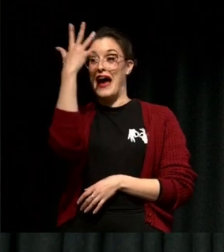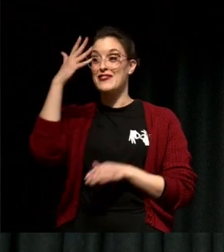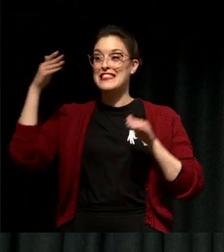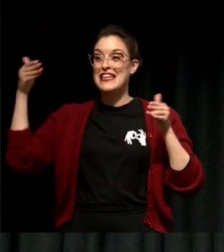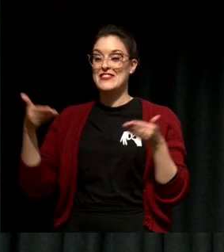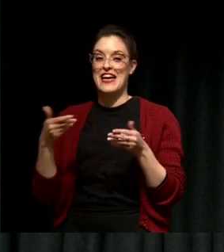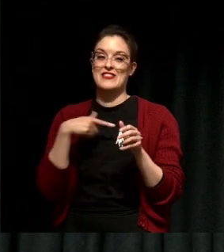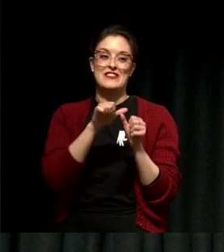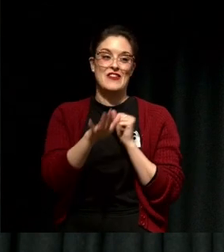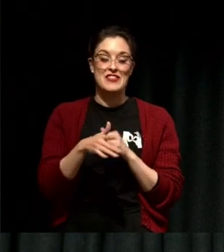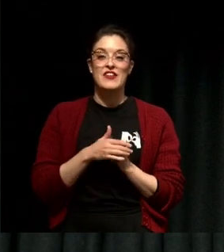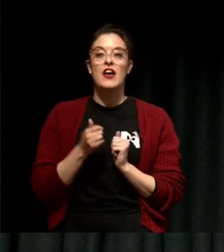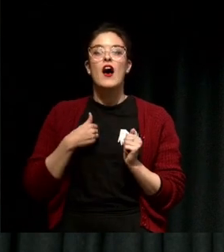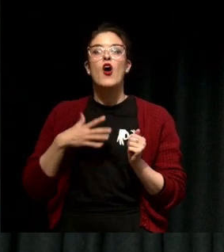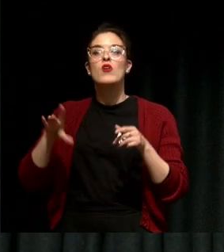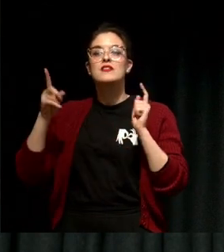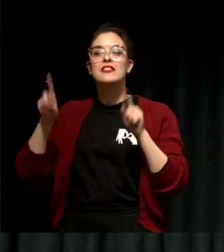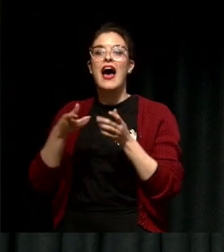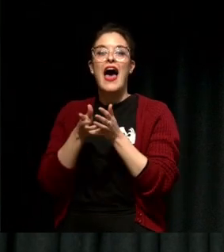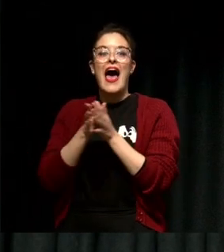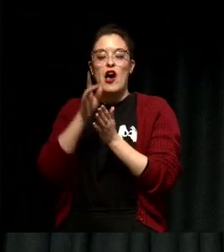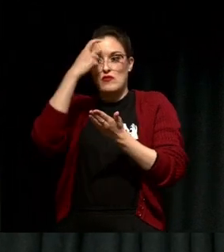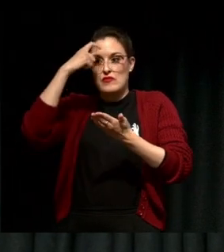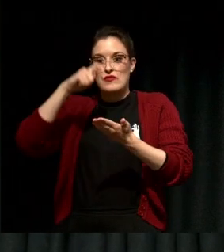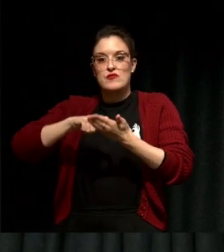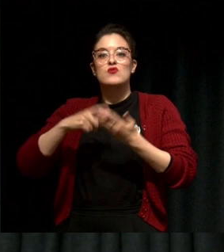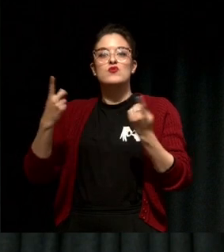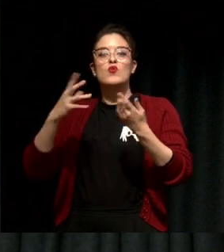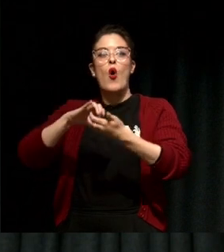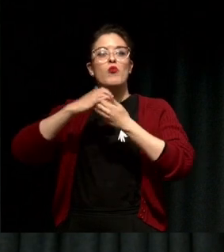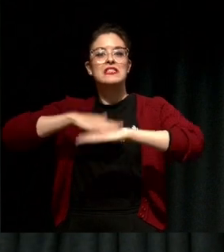I'd like to start today by acknowledging the traditional owners of the land on which we're